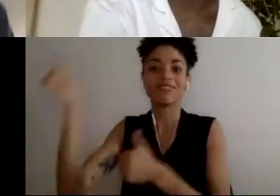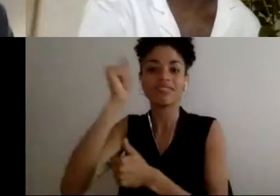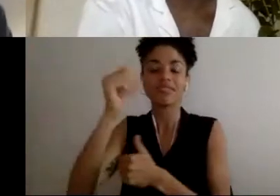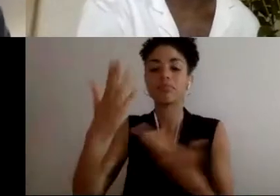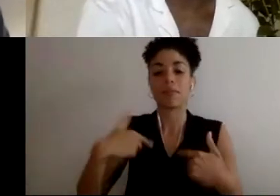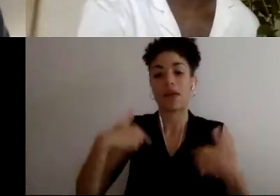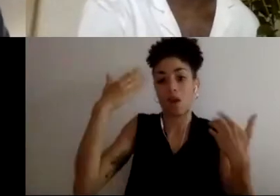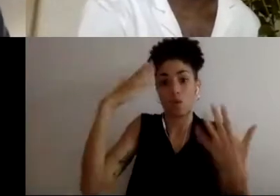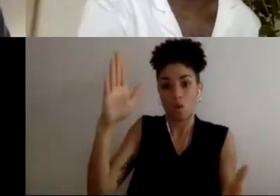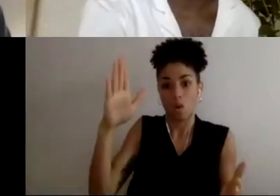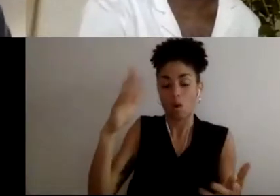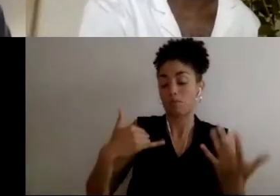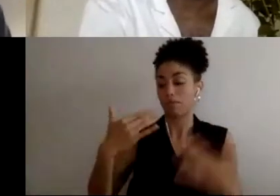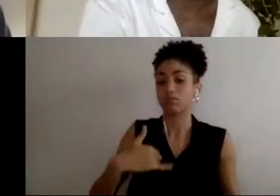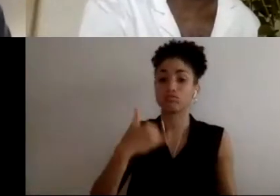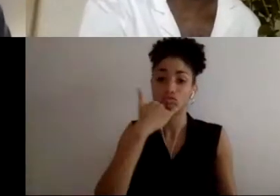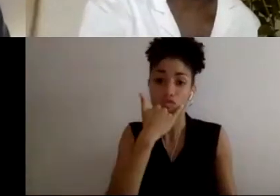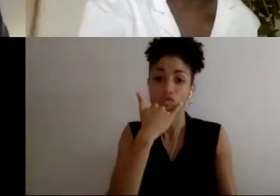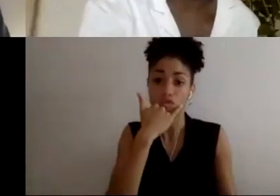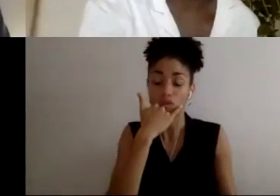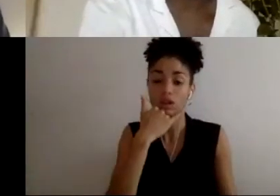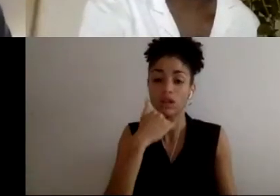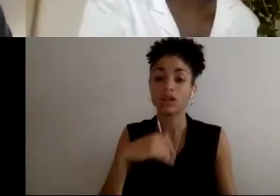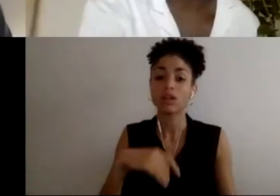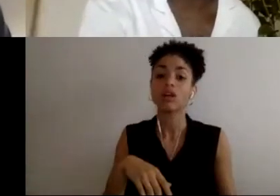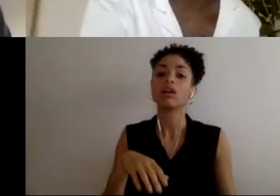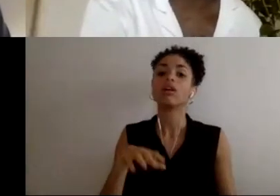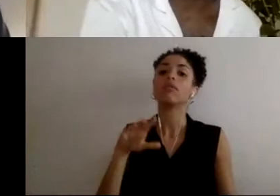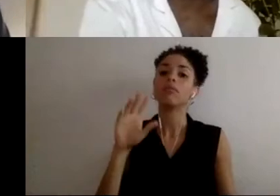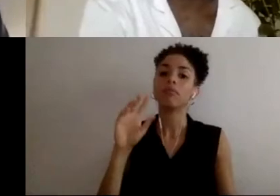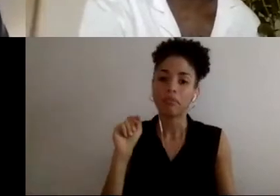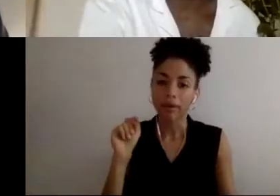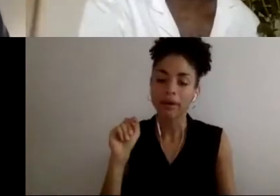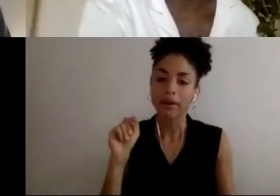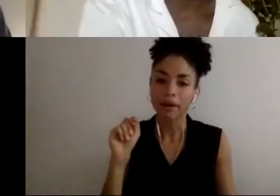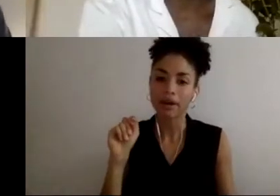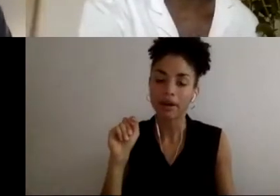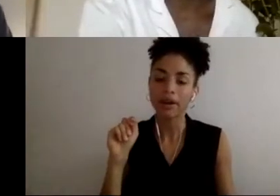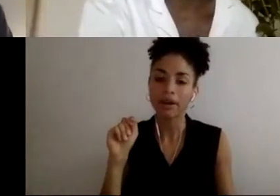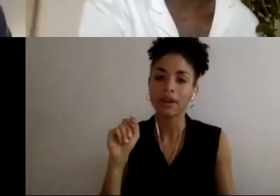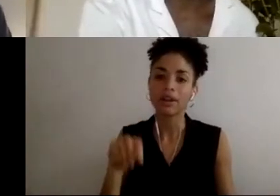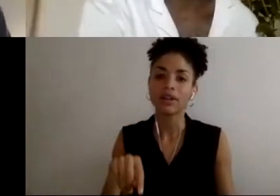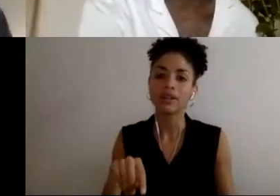maybe I'm wrong, and I'm sure there are invisible disabilities and people who don't disclose.